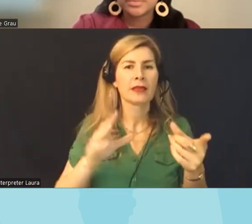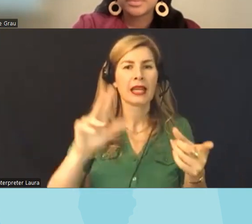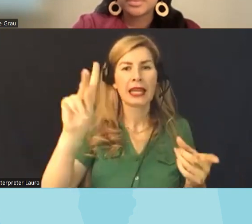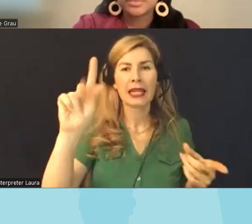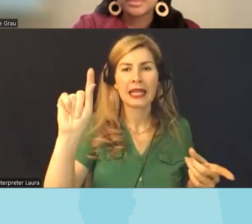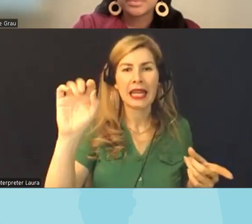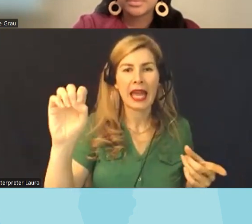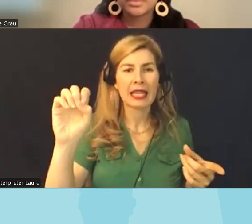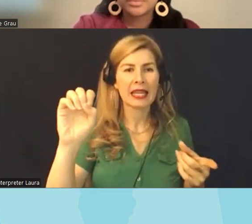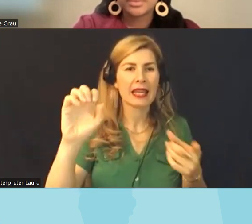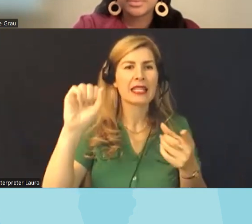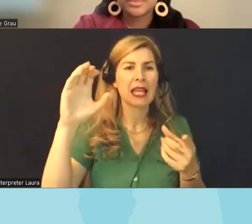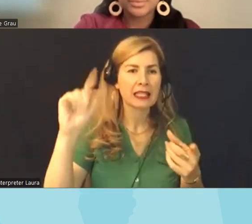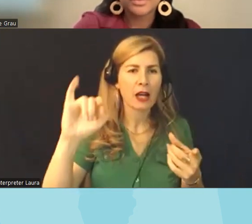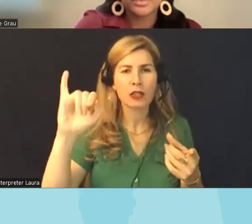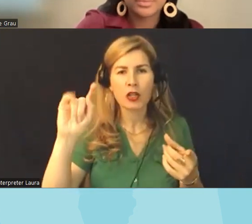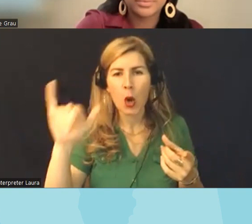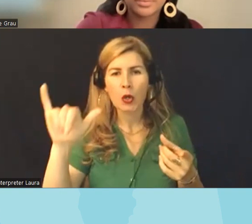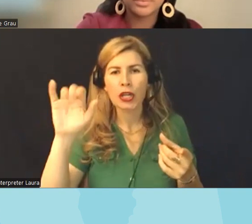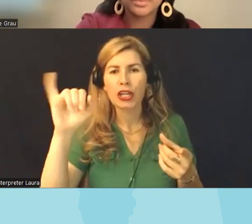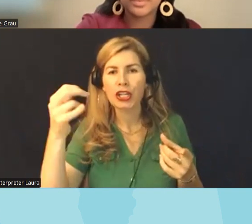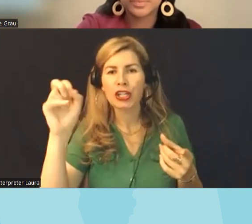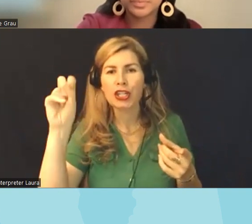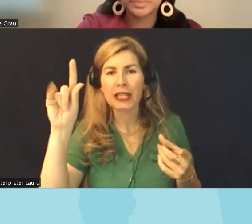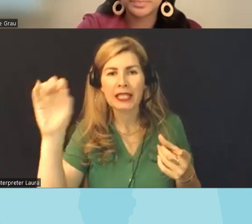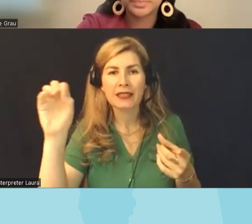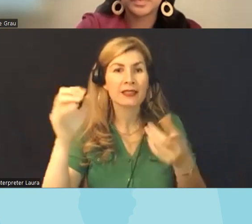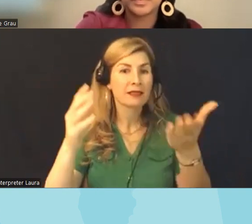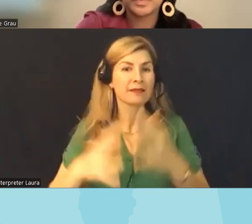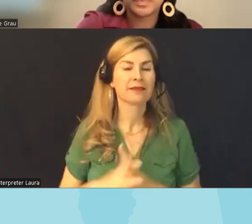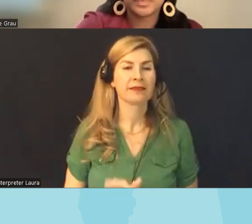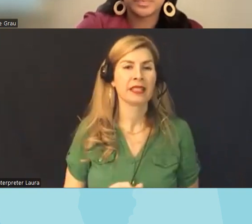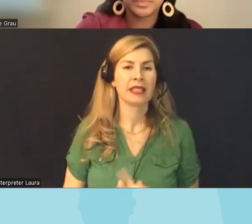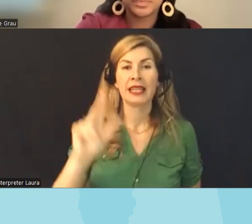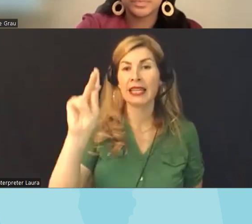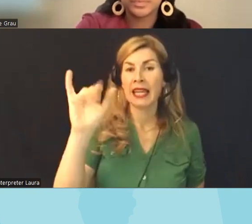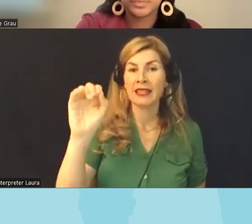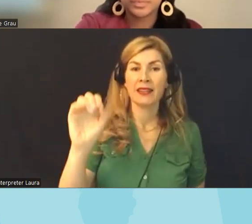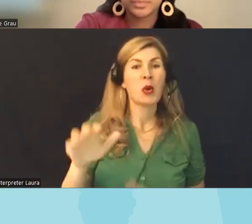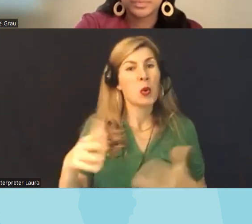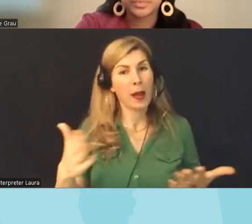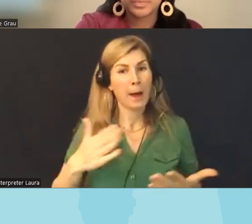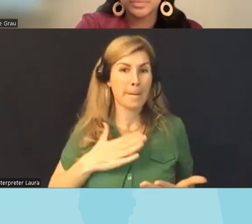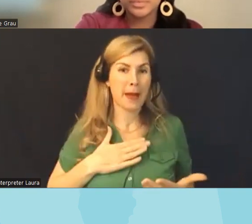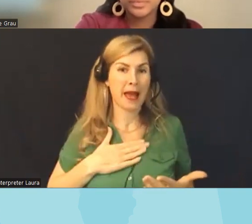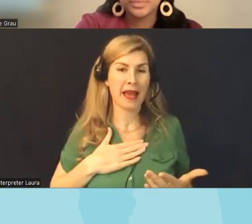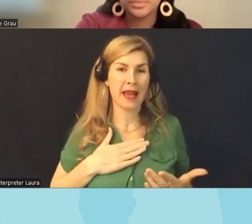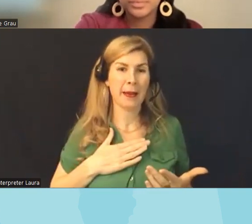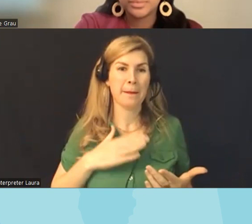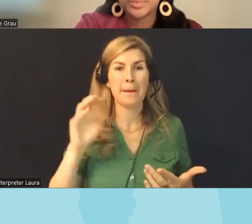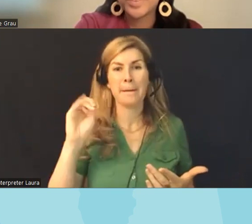Scout Tony Justice and then I'll I'll close us out well Mike Pence is from Illinois so we love